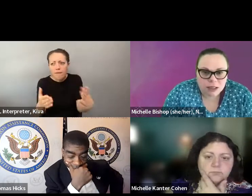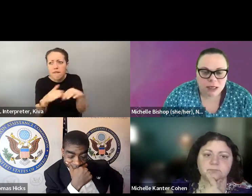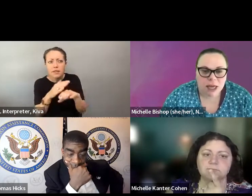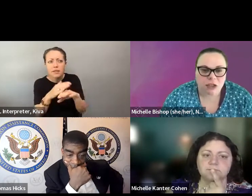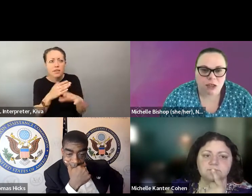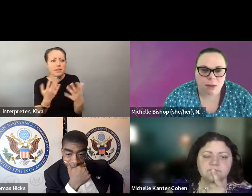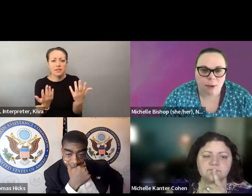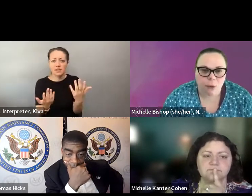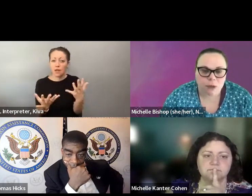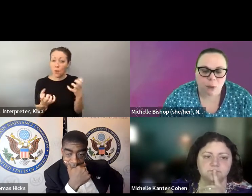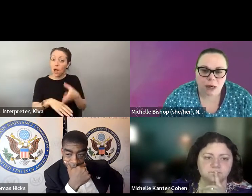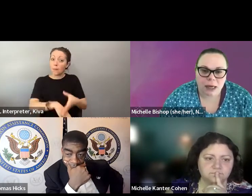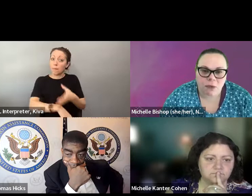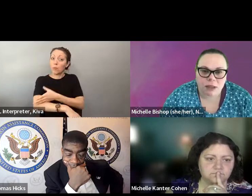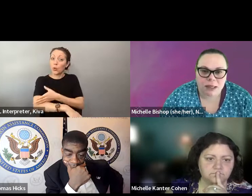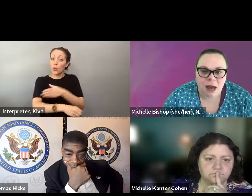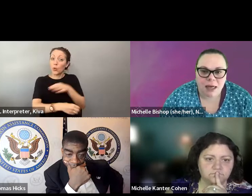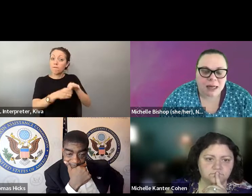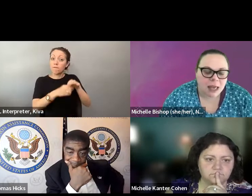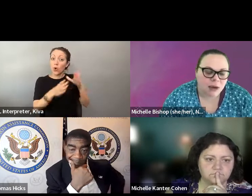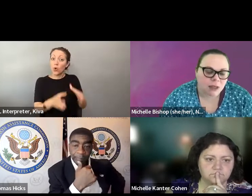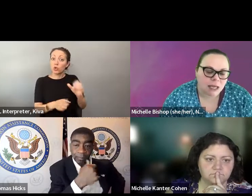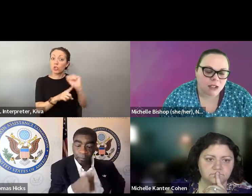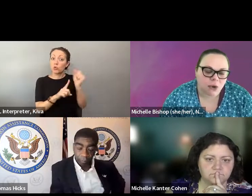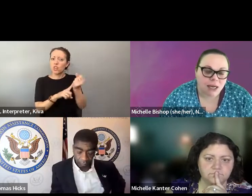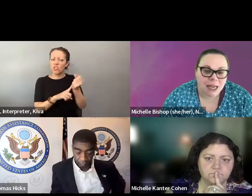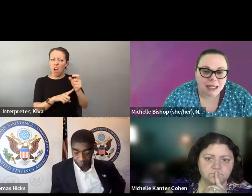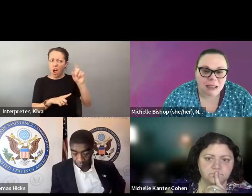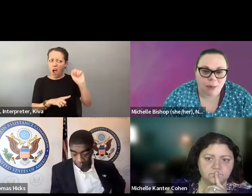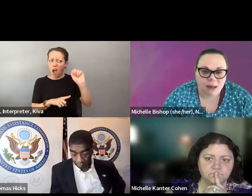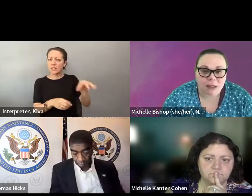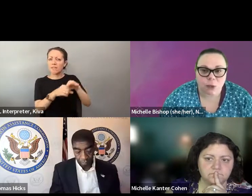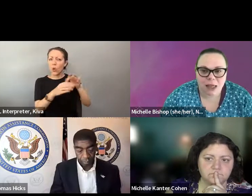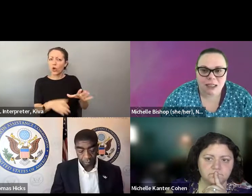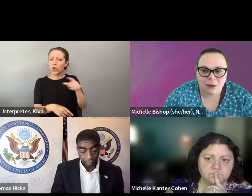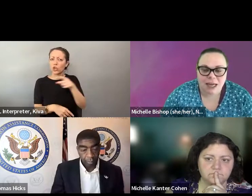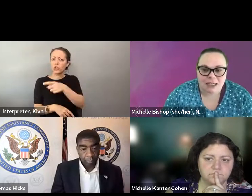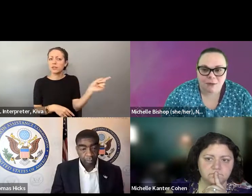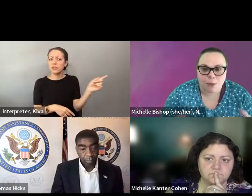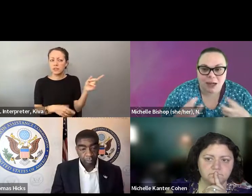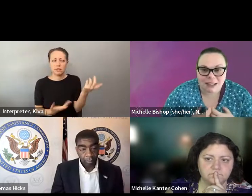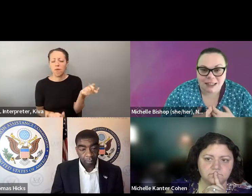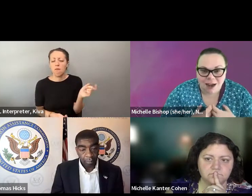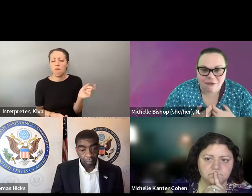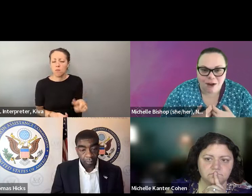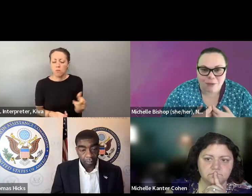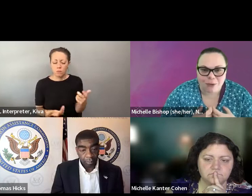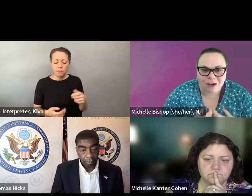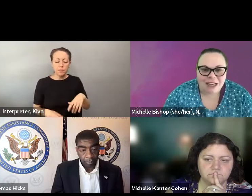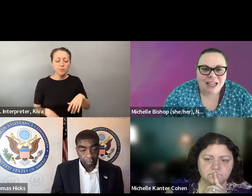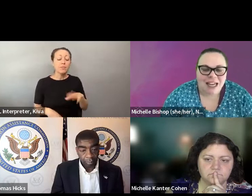a long way. I think, you know, if we want to make voting work for voters, we start by talking to voters. And talking to them about what 's working and what's not.